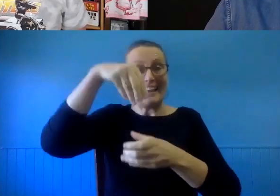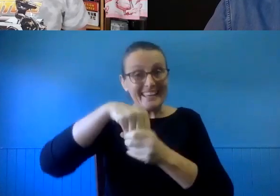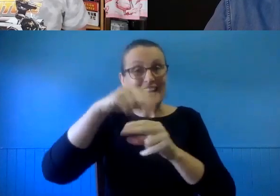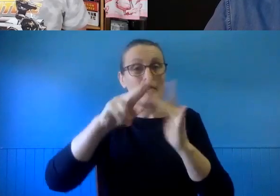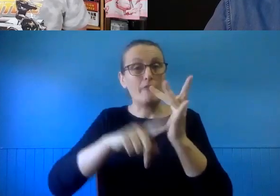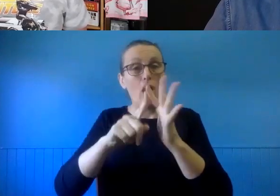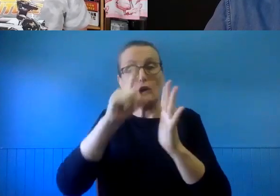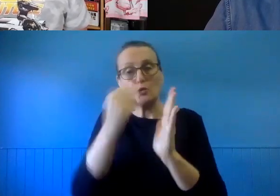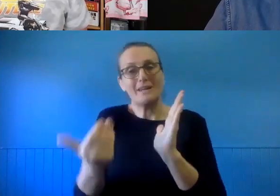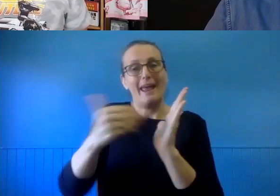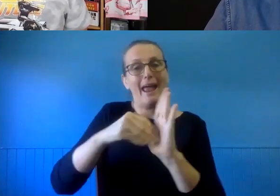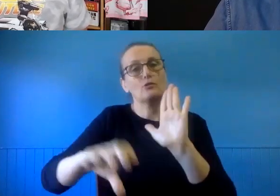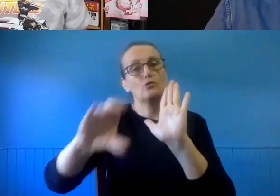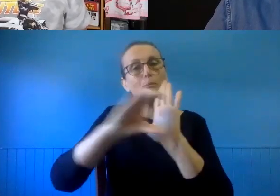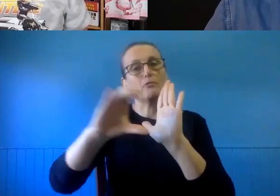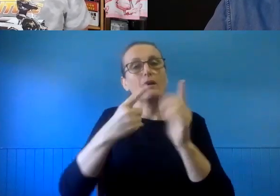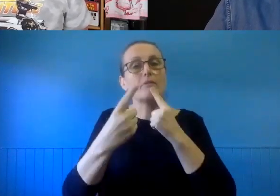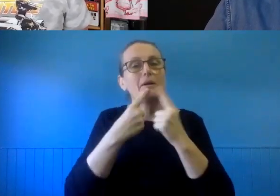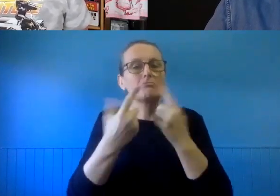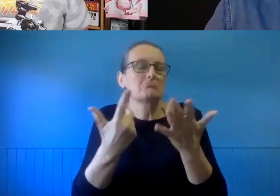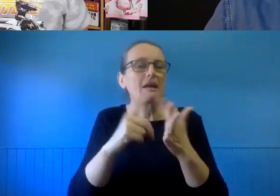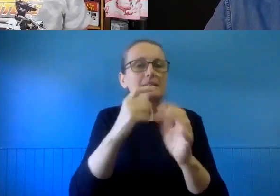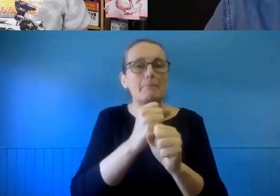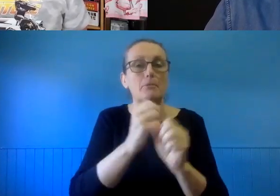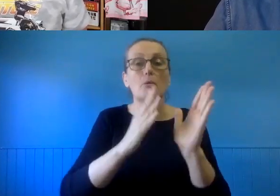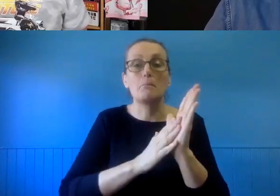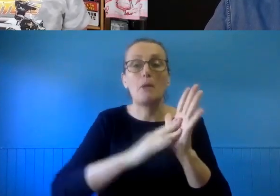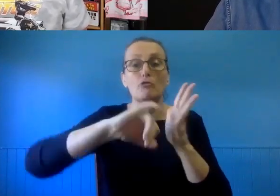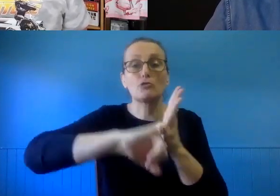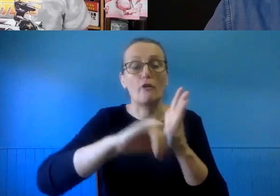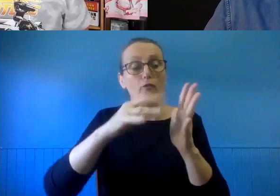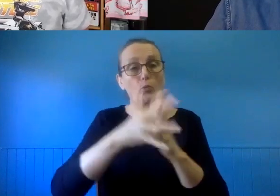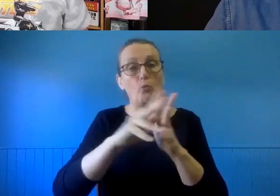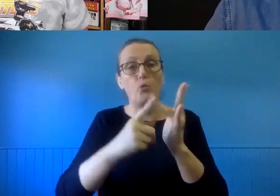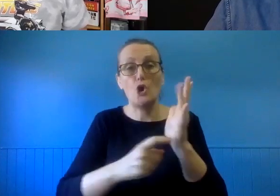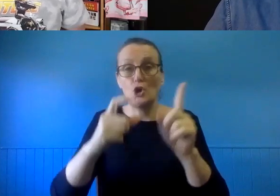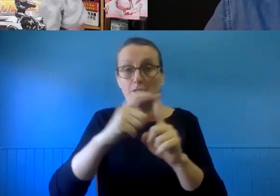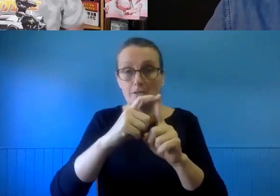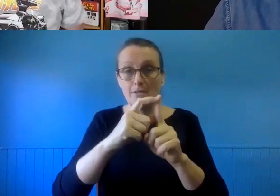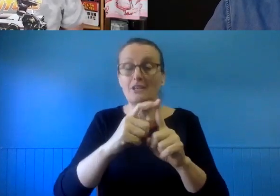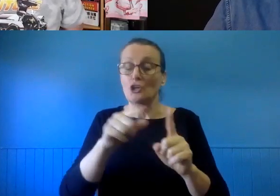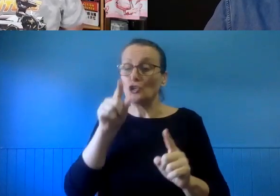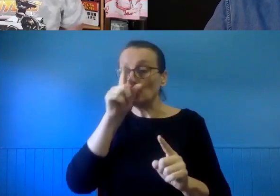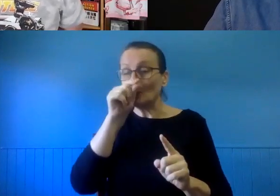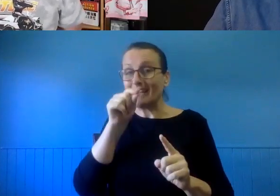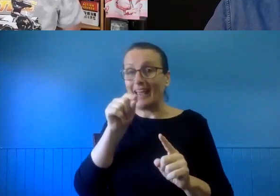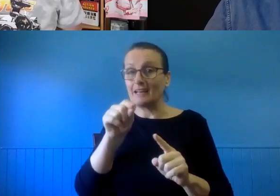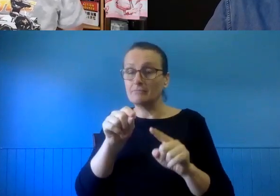So, for example, Microsoft Word in the properties for a document gives you the ability to identify key information related to